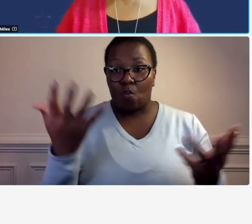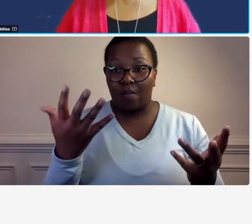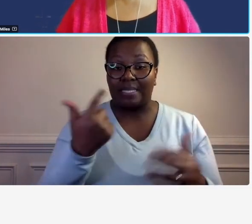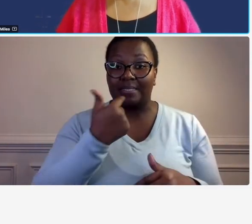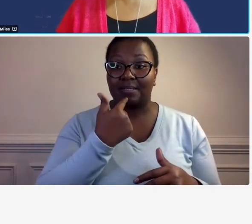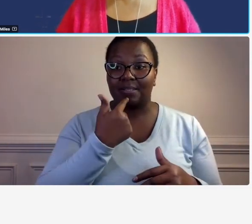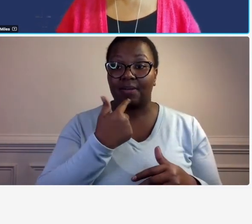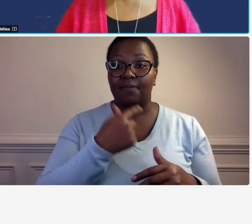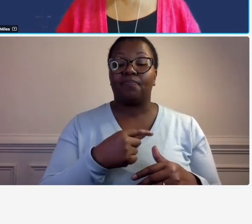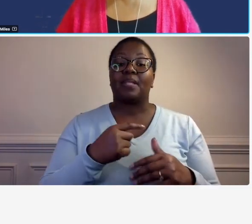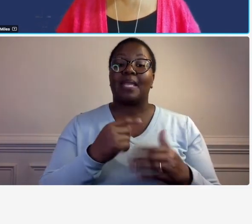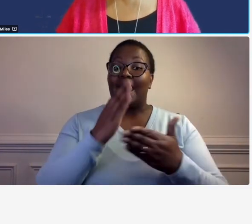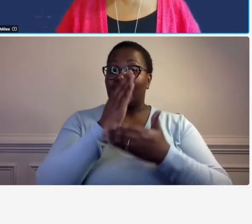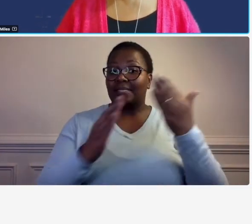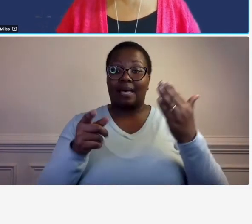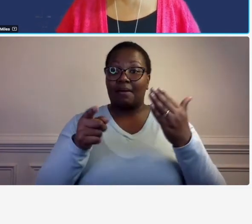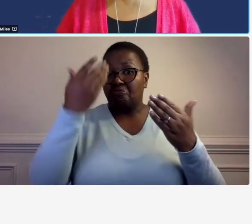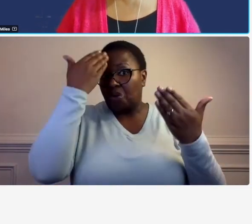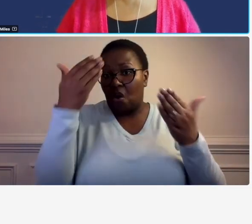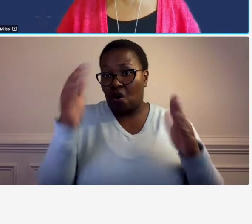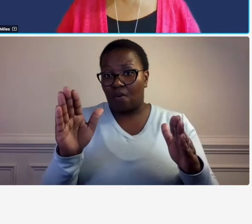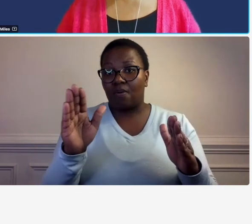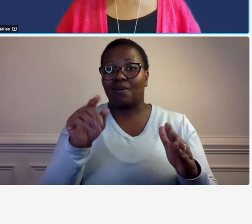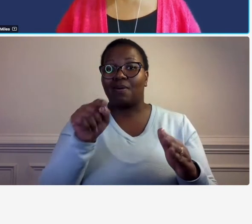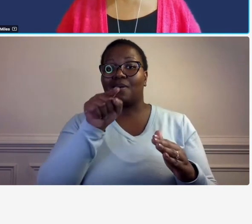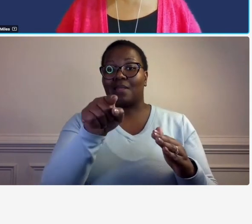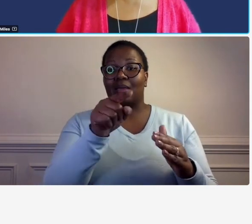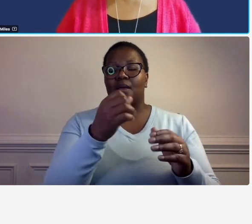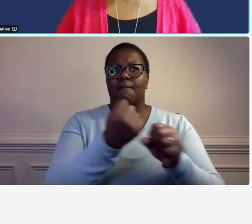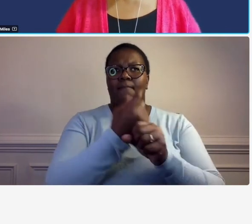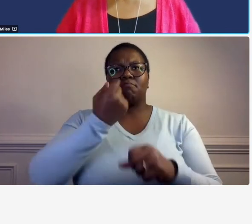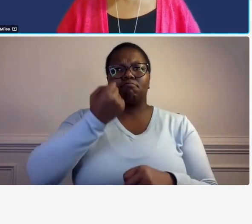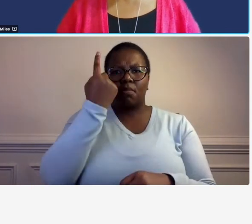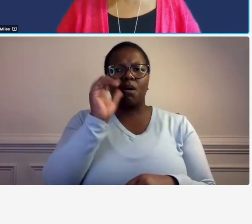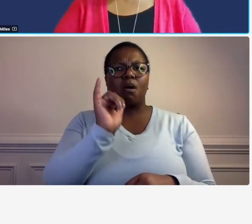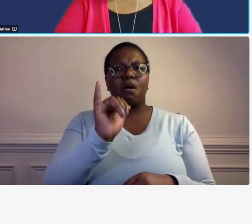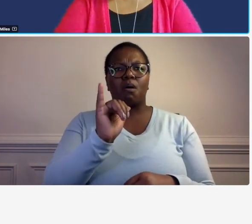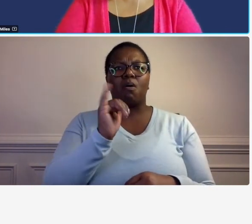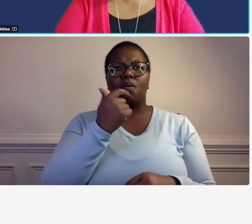utilized to determine or to to comment or make a conclusion on the adequacy of your accounting